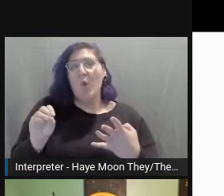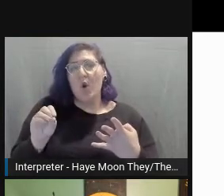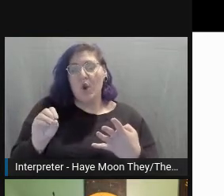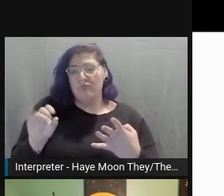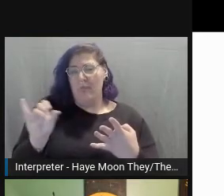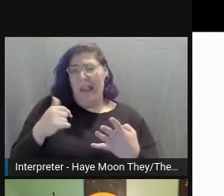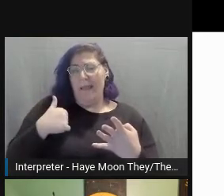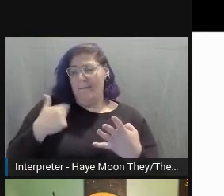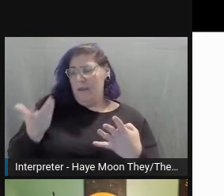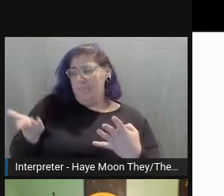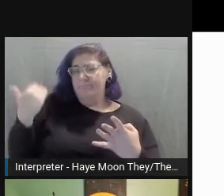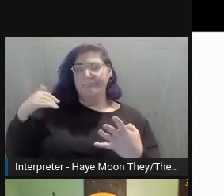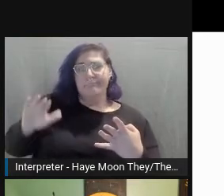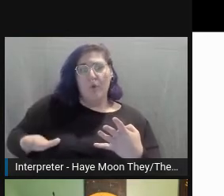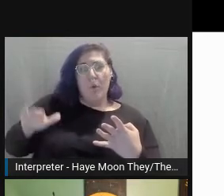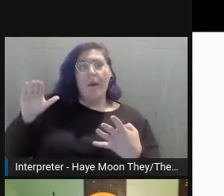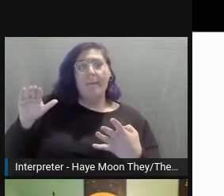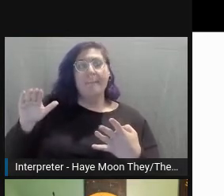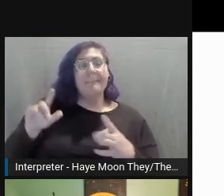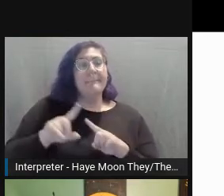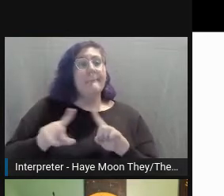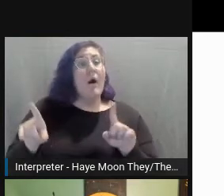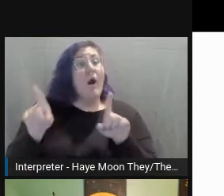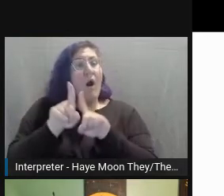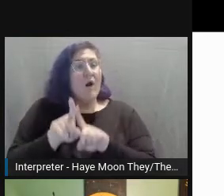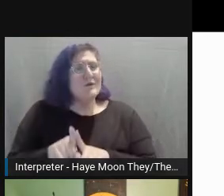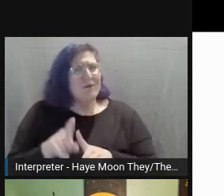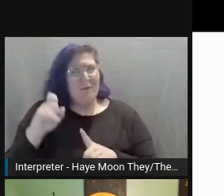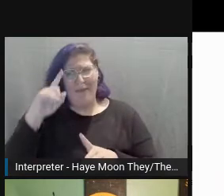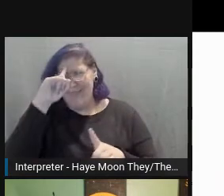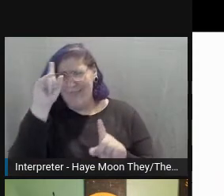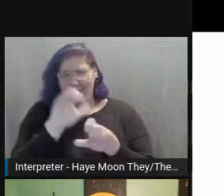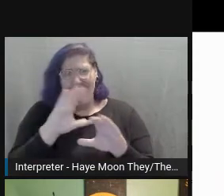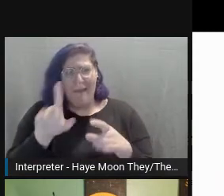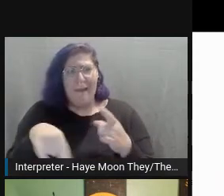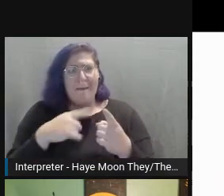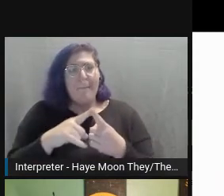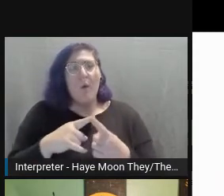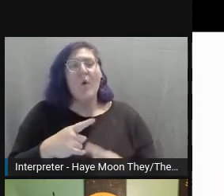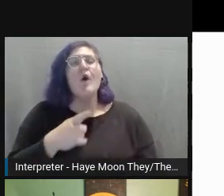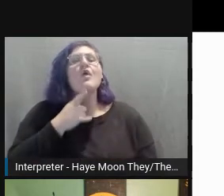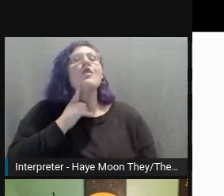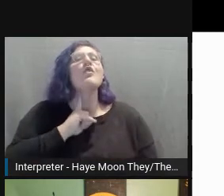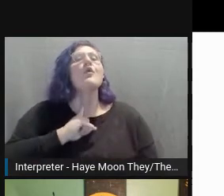about something like throat cancer, or what if someone has strep throat?